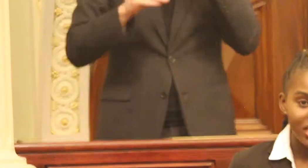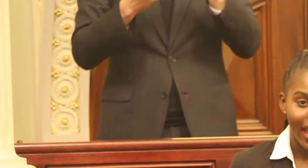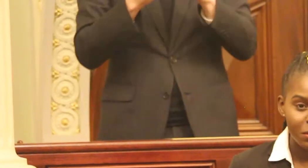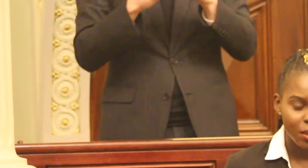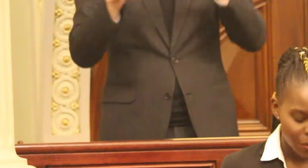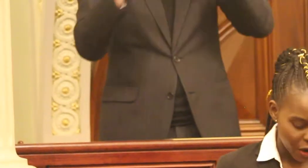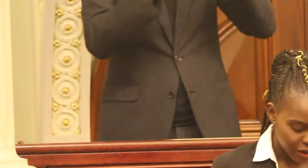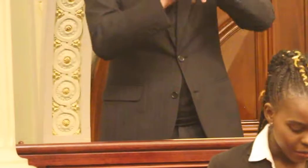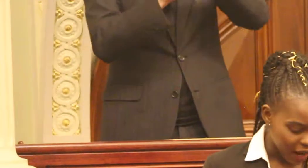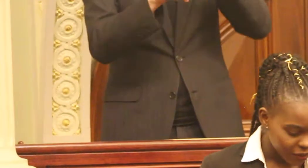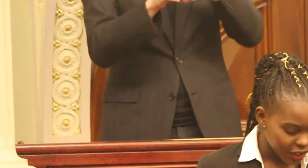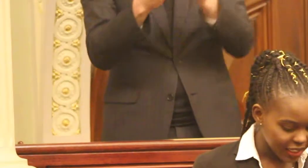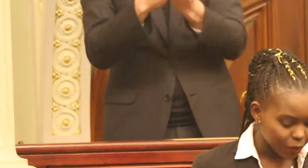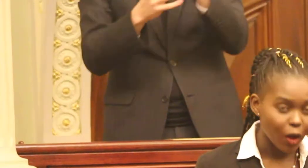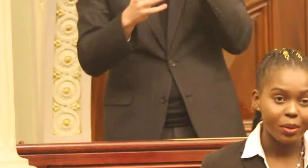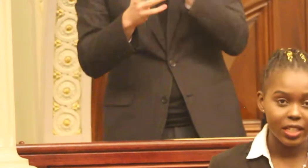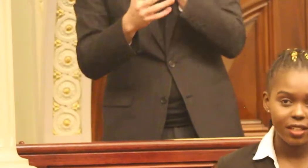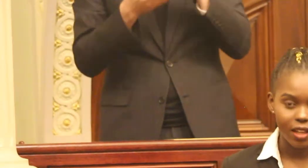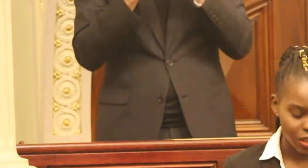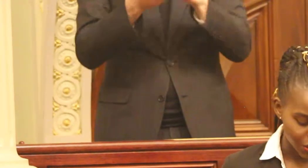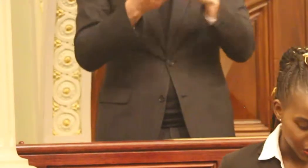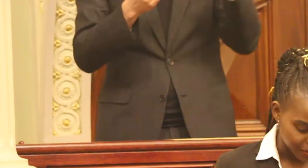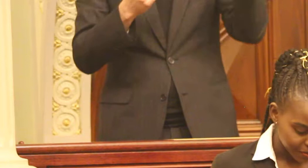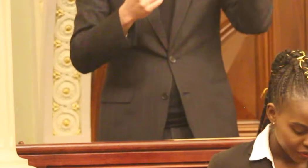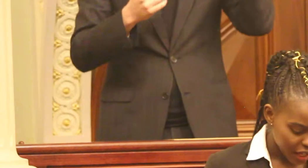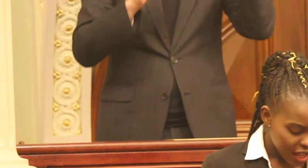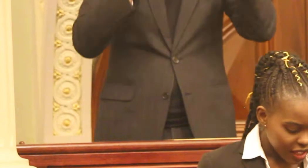which aims to promote mindfulness and wellbeing to the young children.